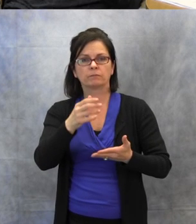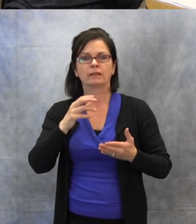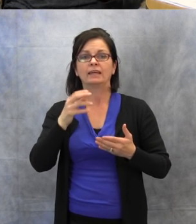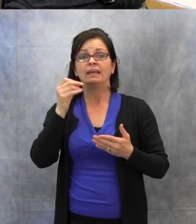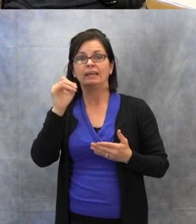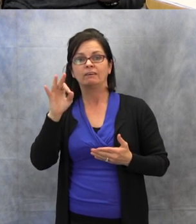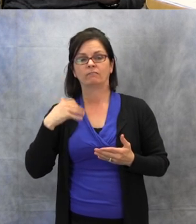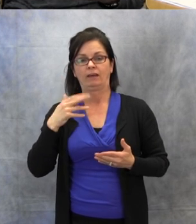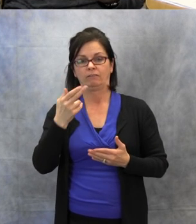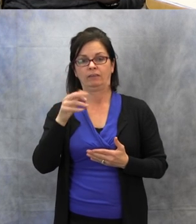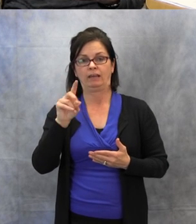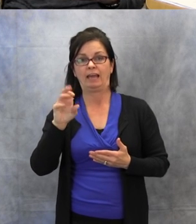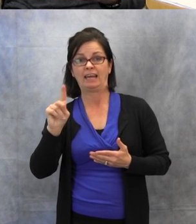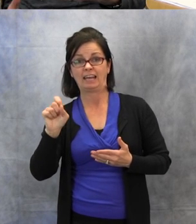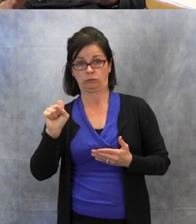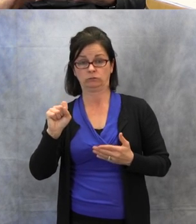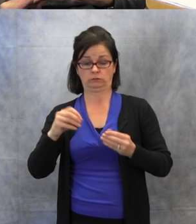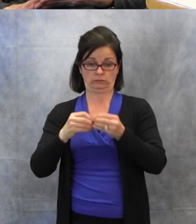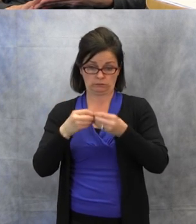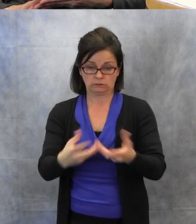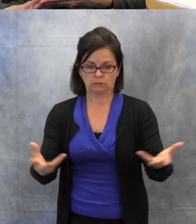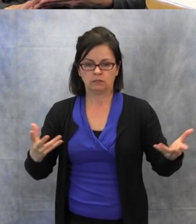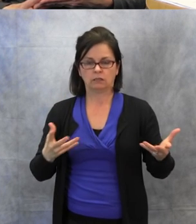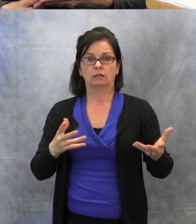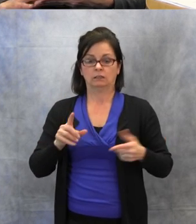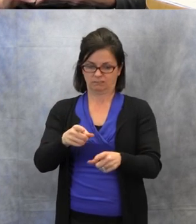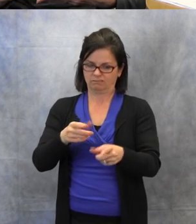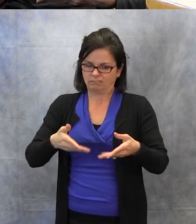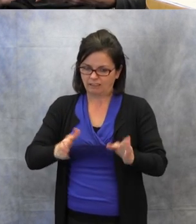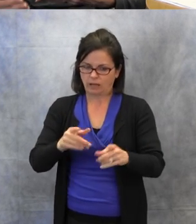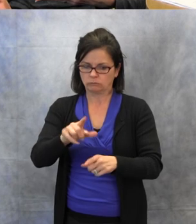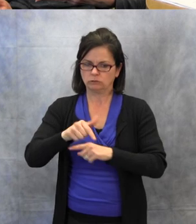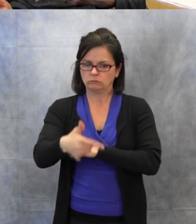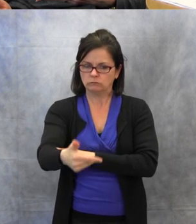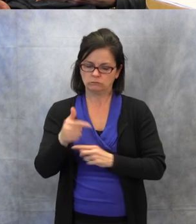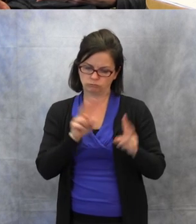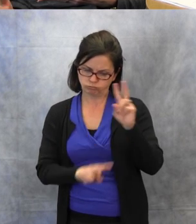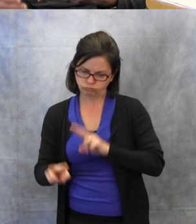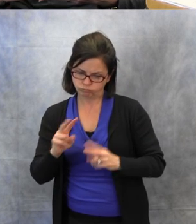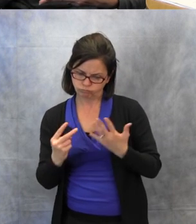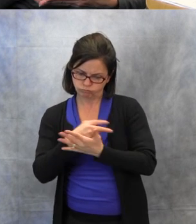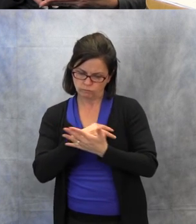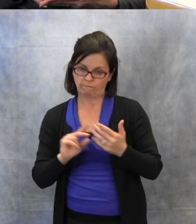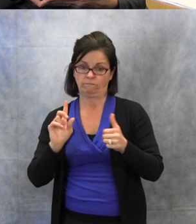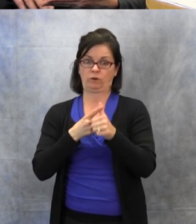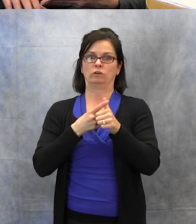time to look at the handout first, prior to discussing. Because they're looking down,